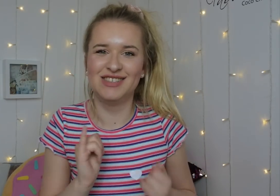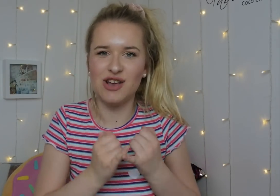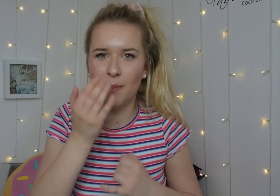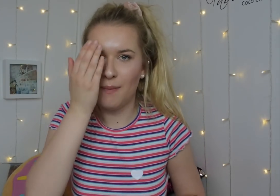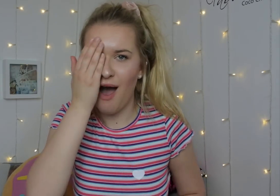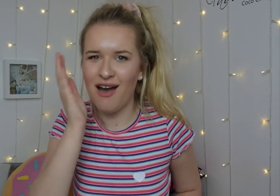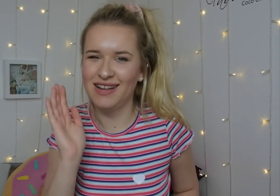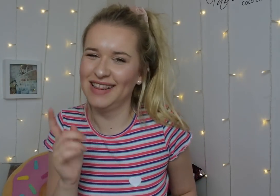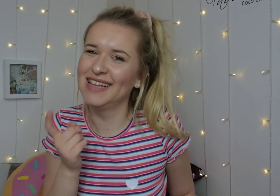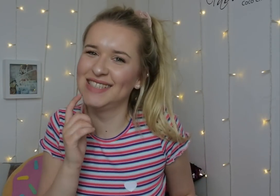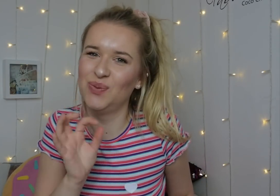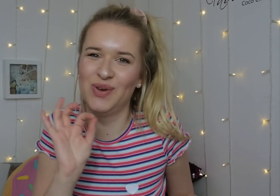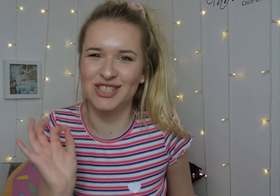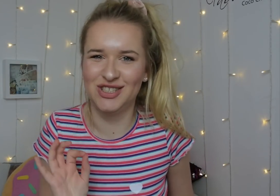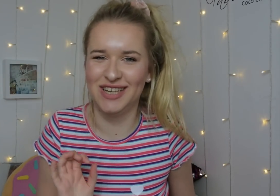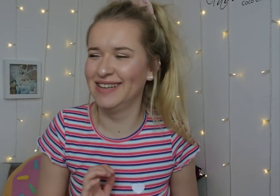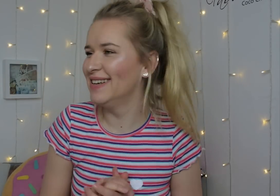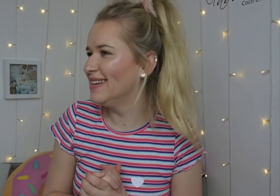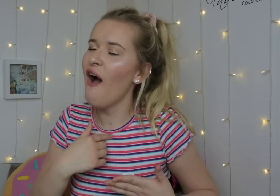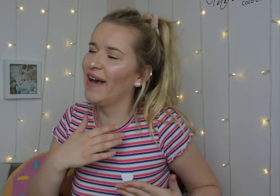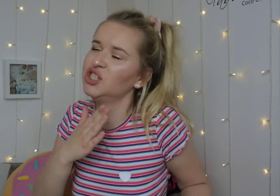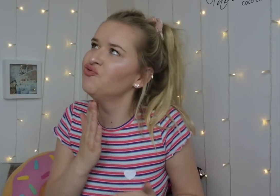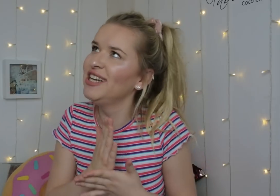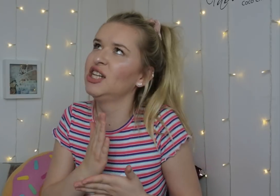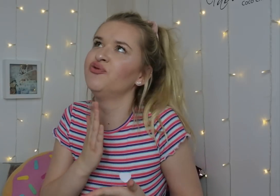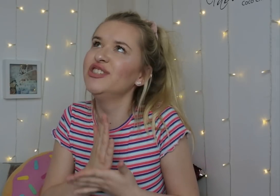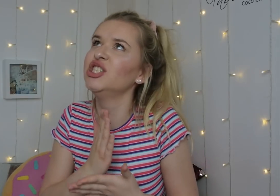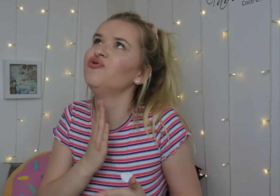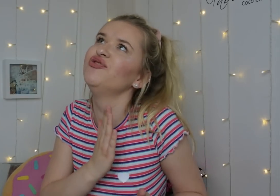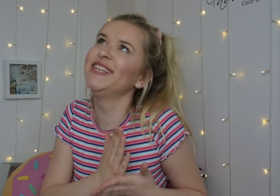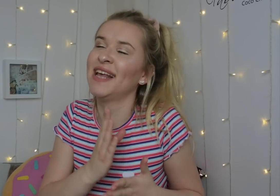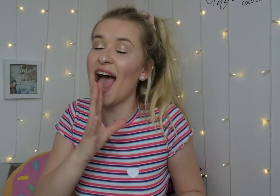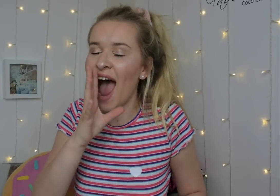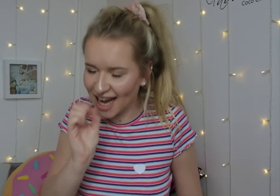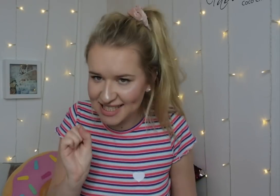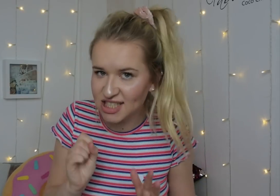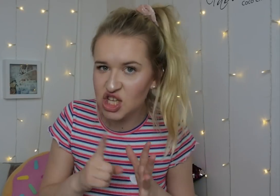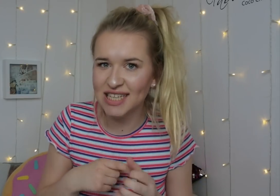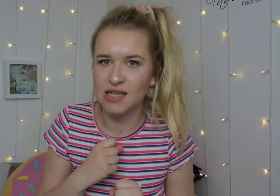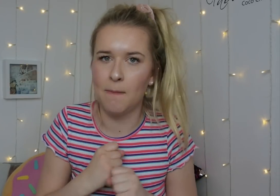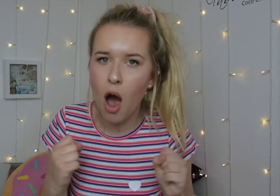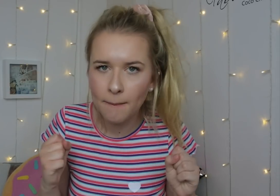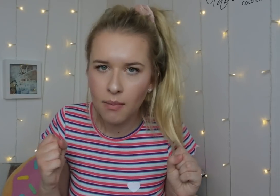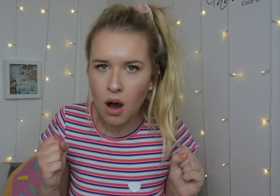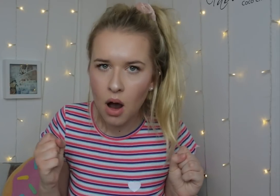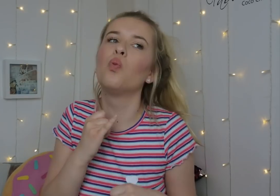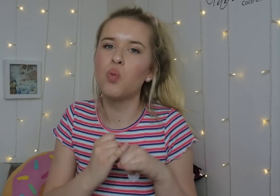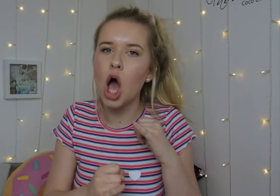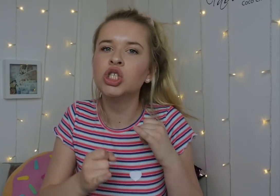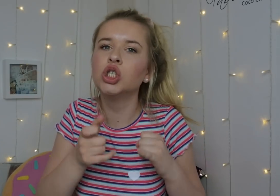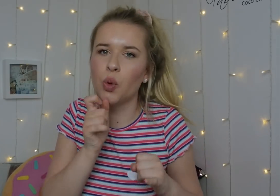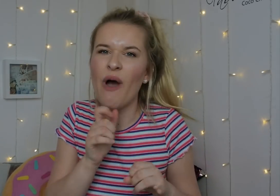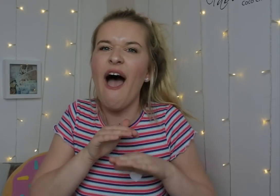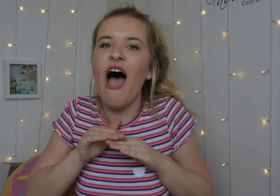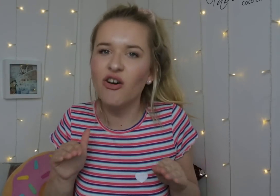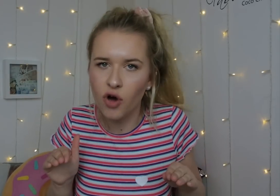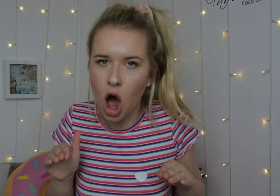The answer is sambuca, I really, really really hate jager bomb they're the worst shot ever.